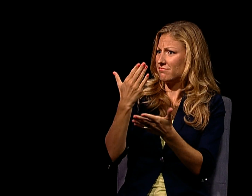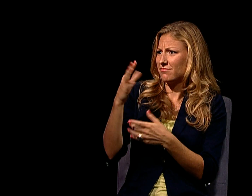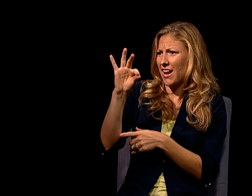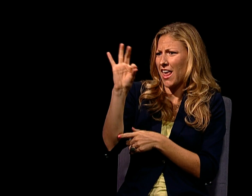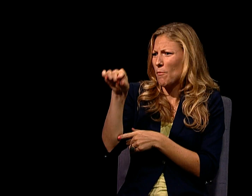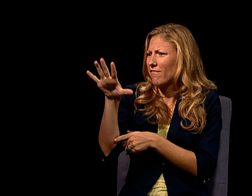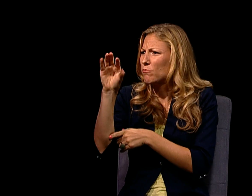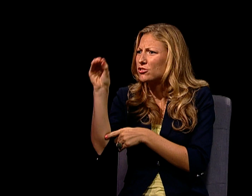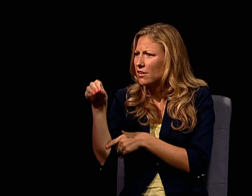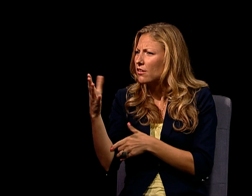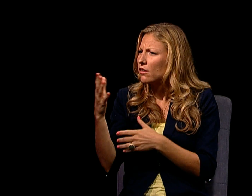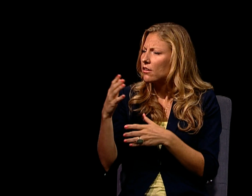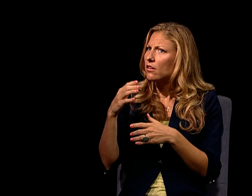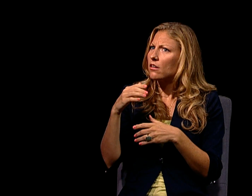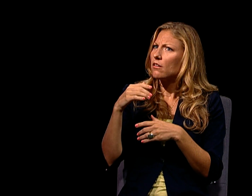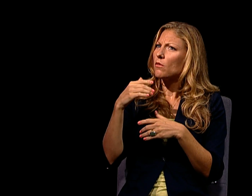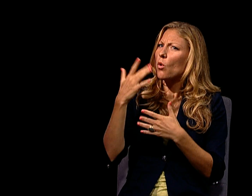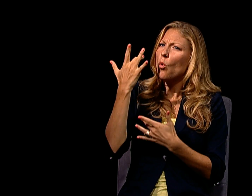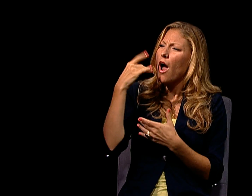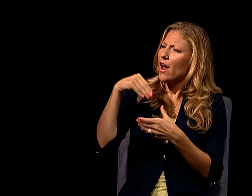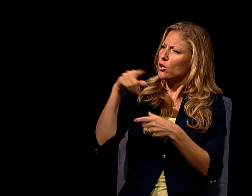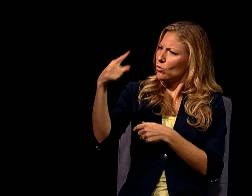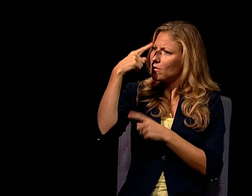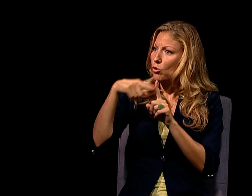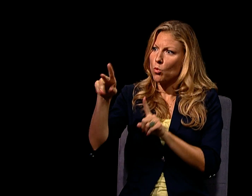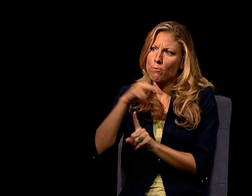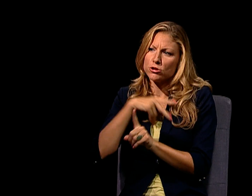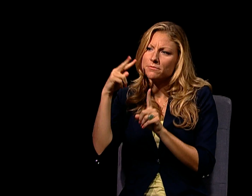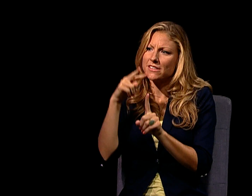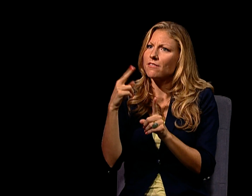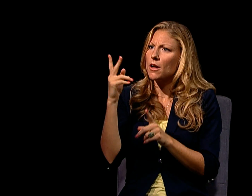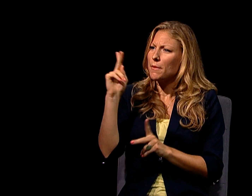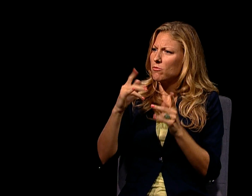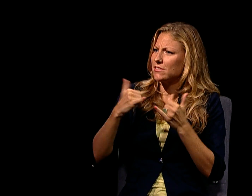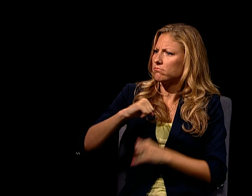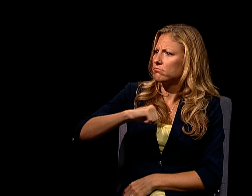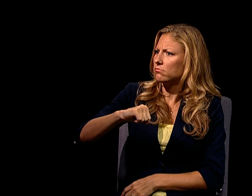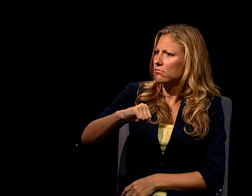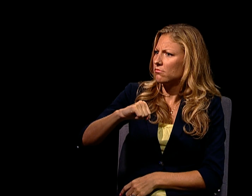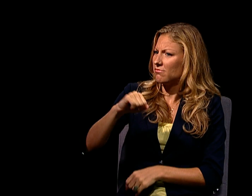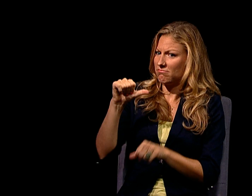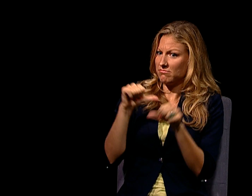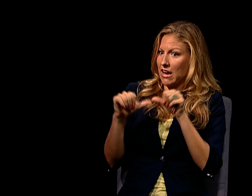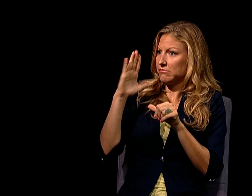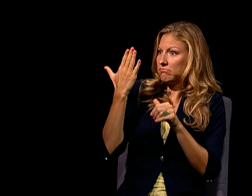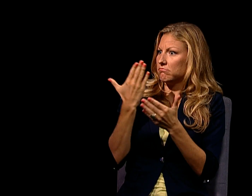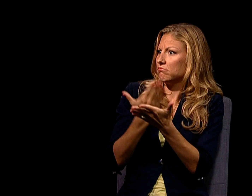YOU SAY SCIENTISTS AGREE 99.5%, WHAT'S YOUR PERSONAL BELIEF ABOUT WHY PEOPLE